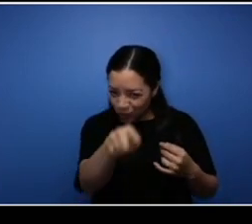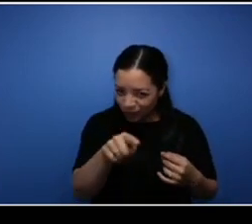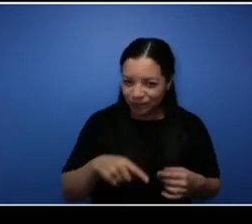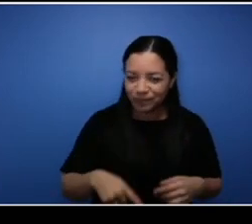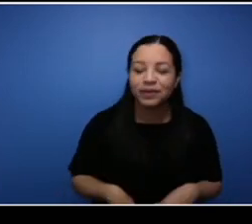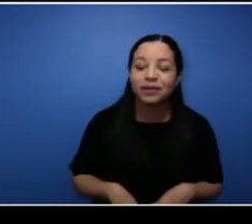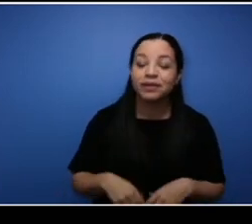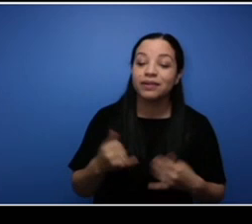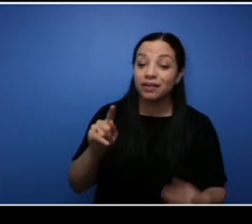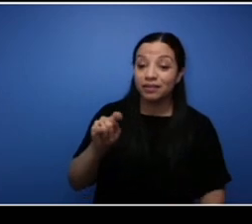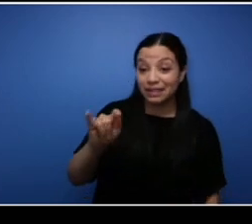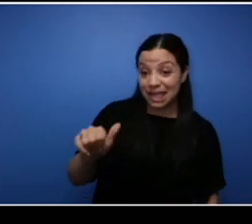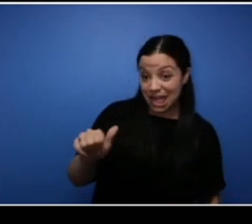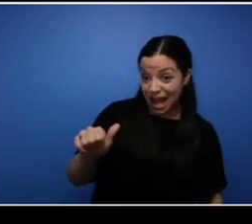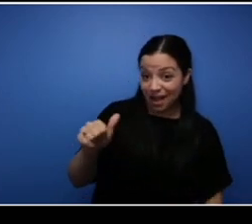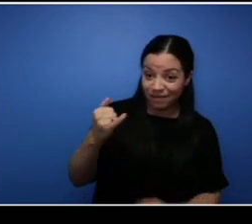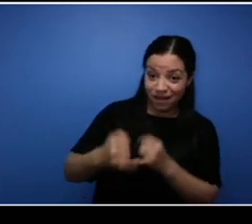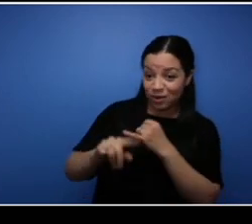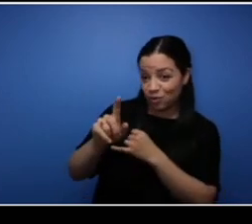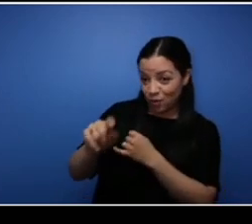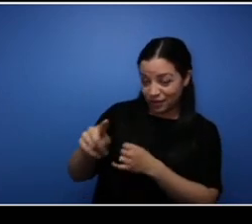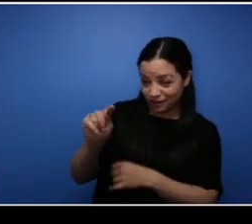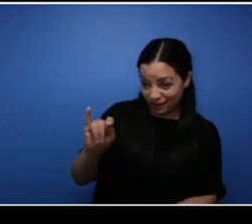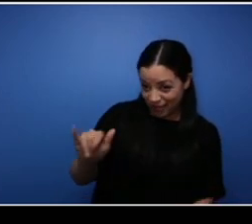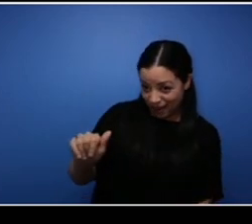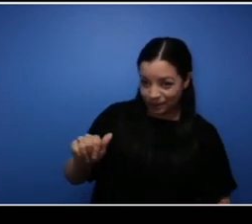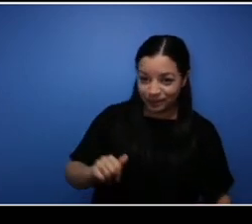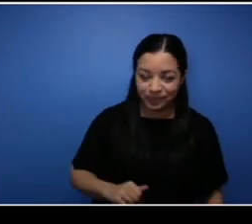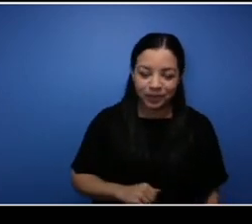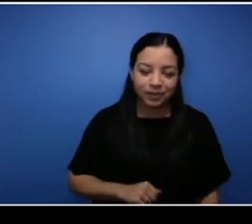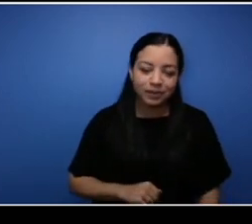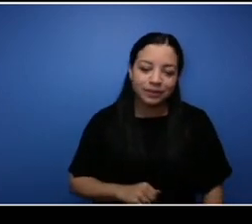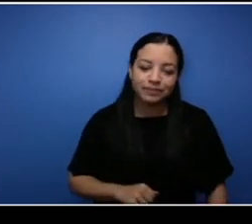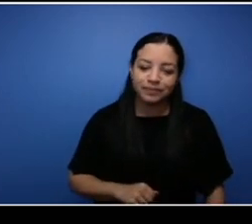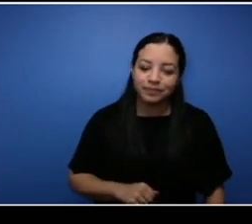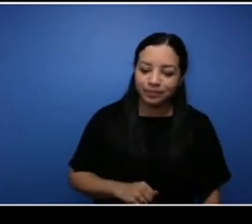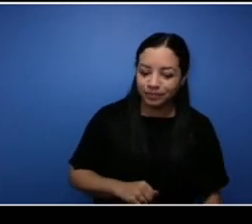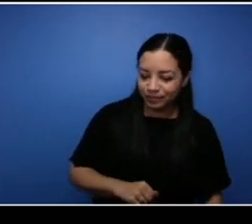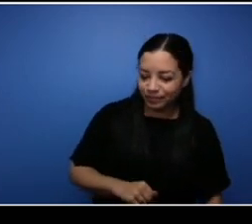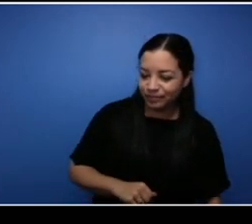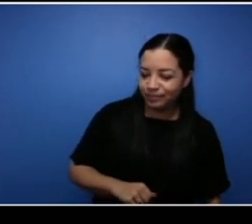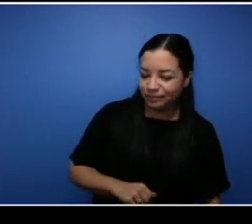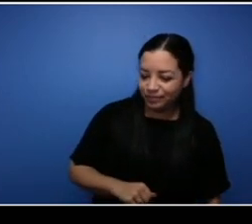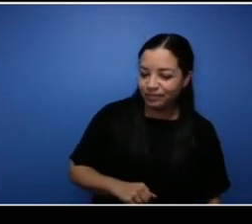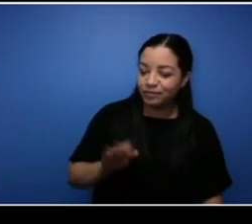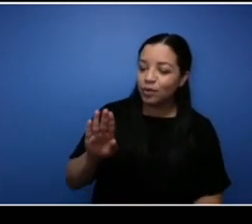Tia for the final question. What was a challenge that you faced in your business and how did